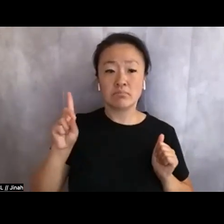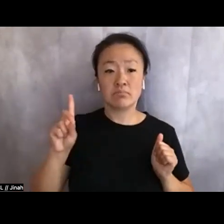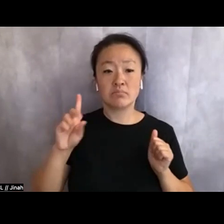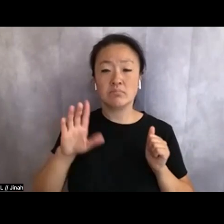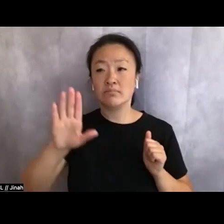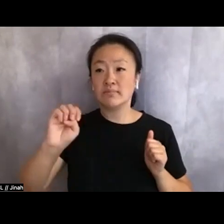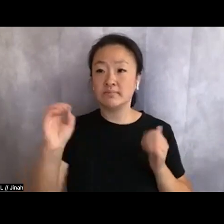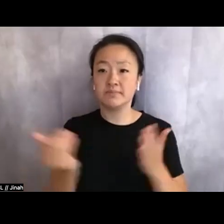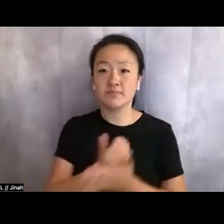Thank you.